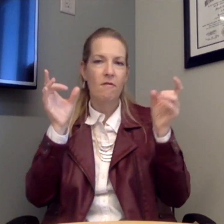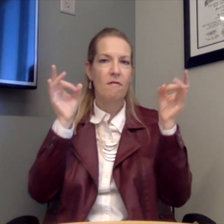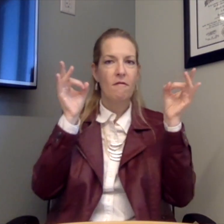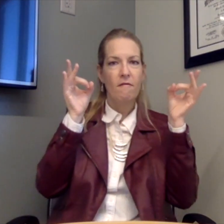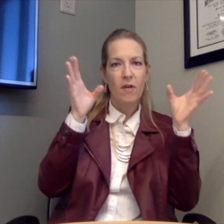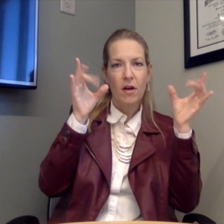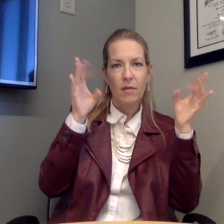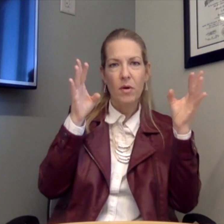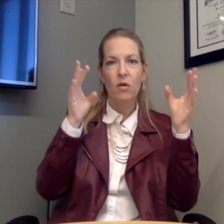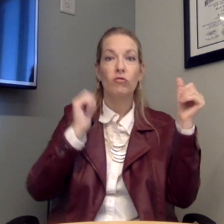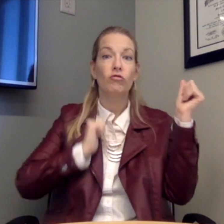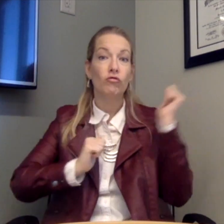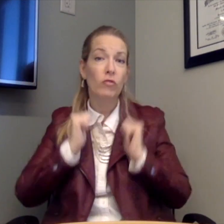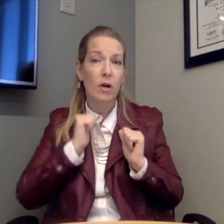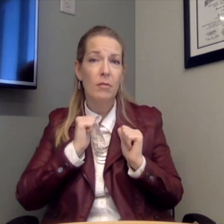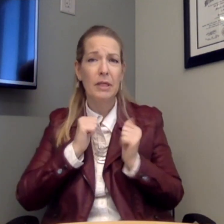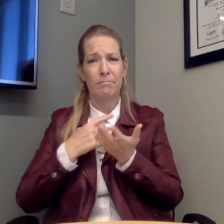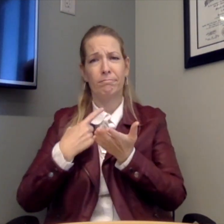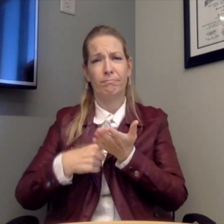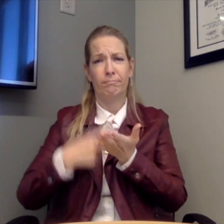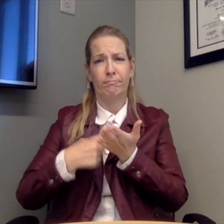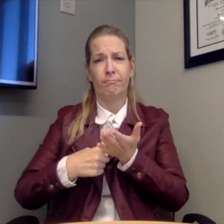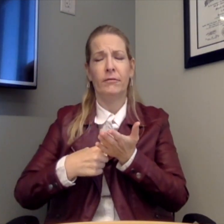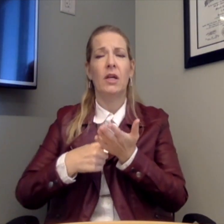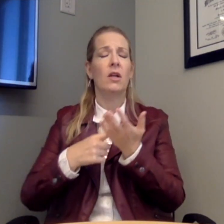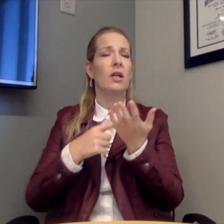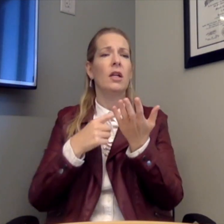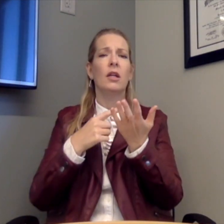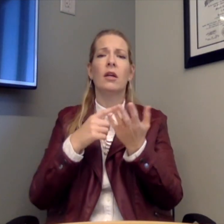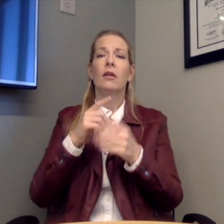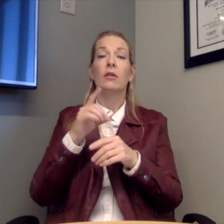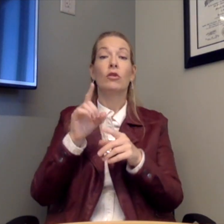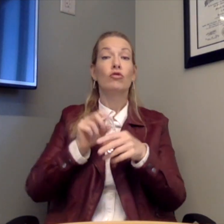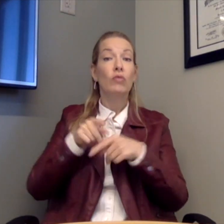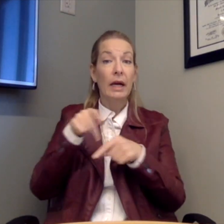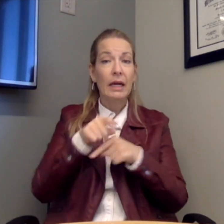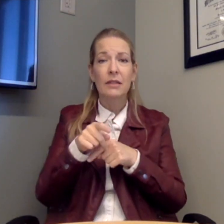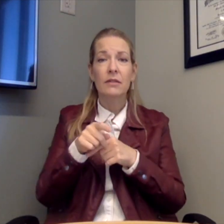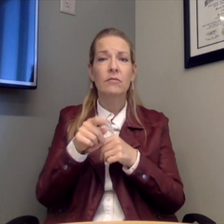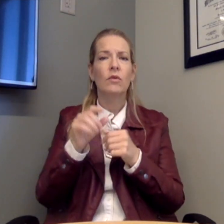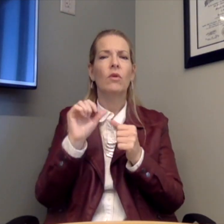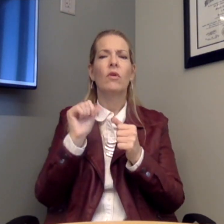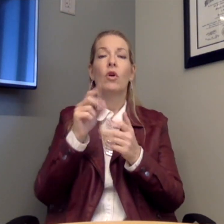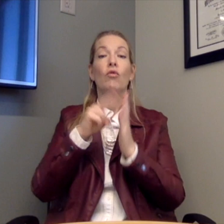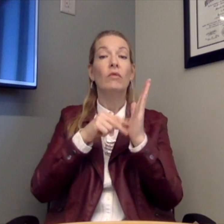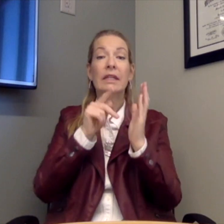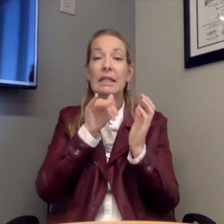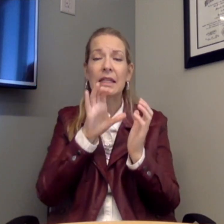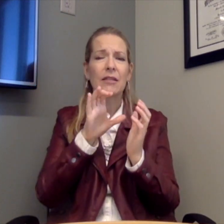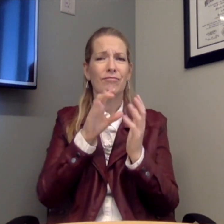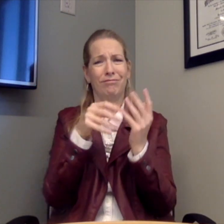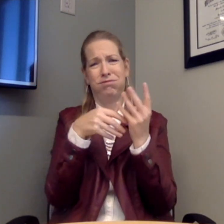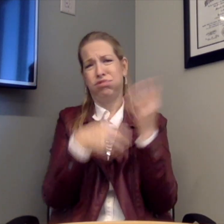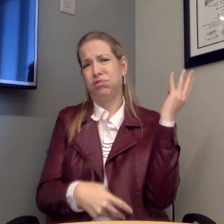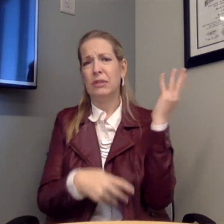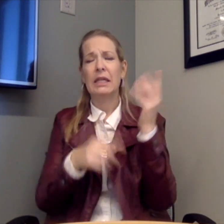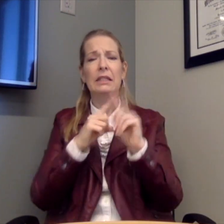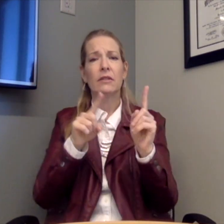basketball, volleyball, drama, debate, track, reading clinic, and there's